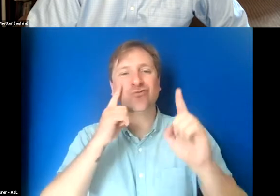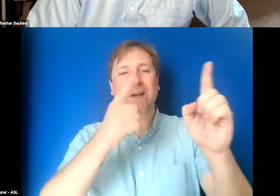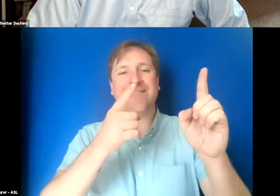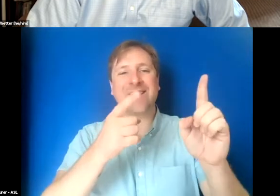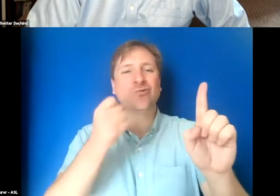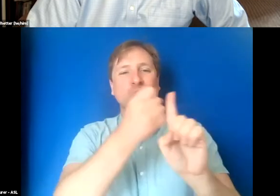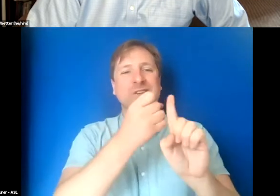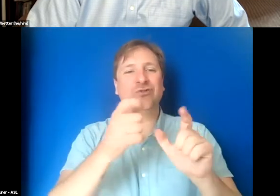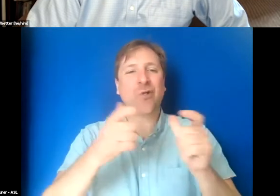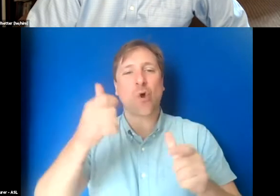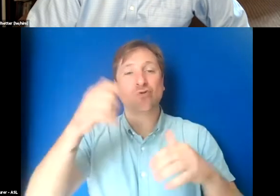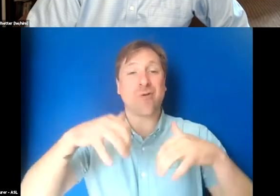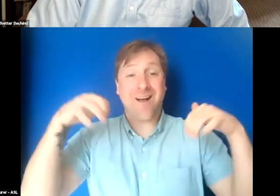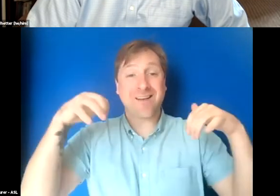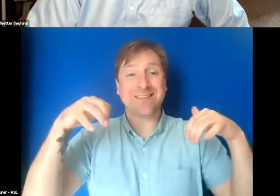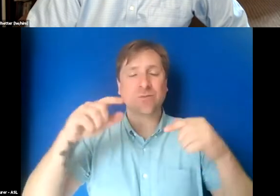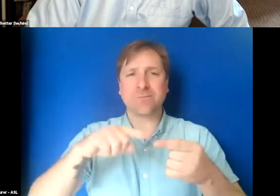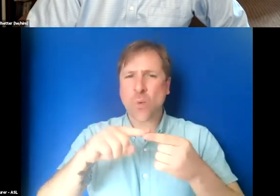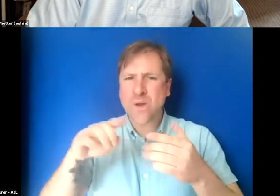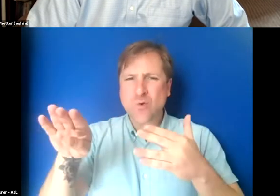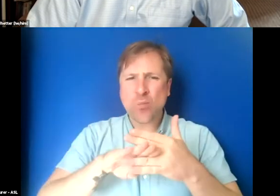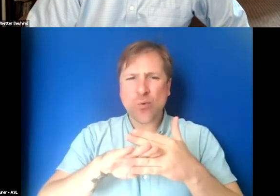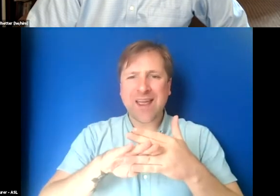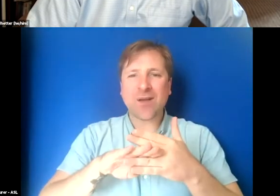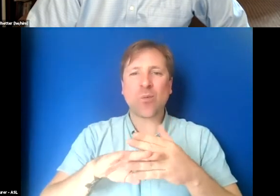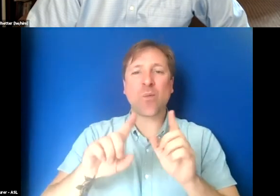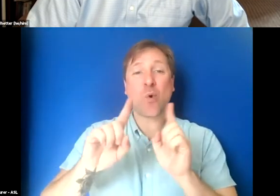And while you're breaking again, we'll be returning at the top of the hour,